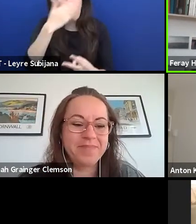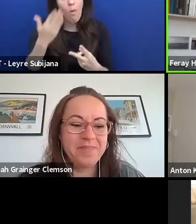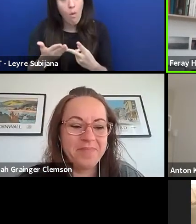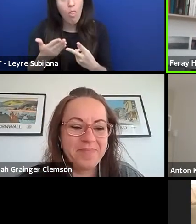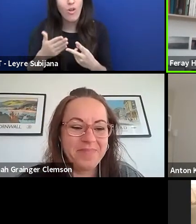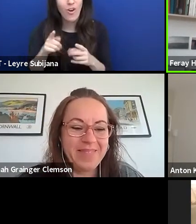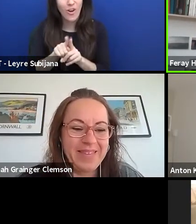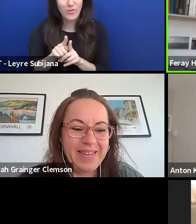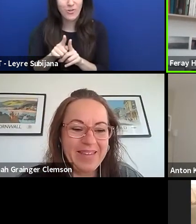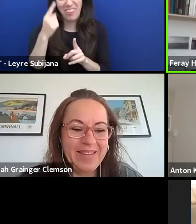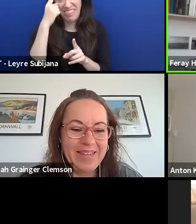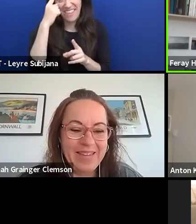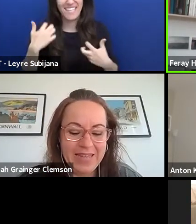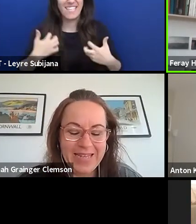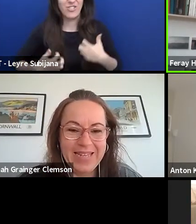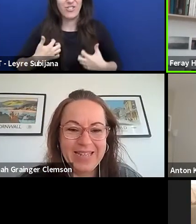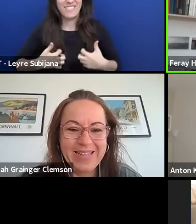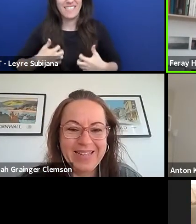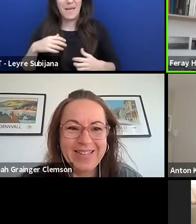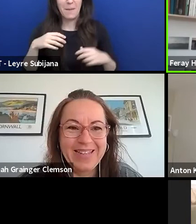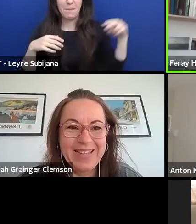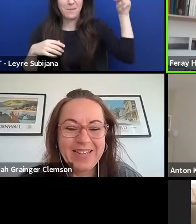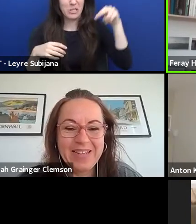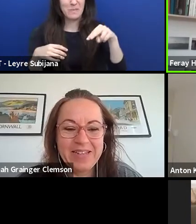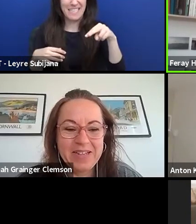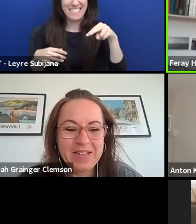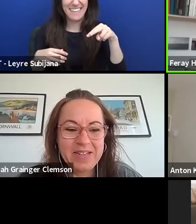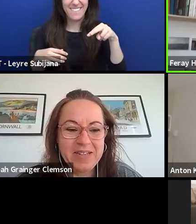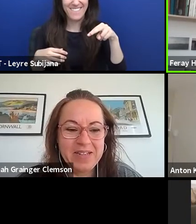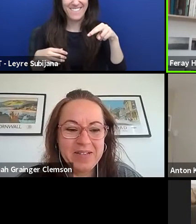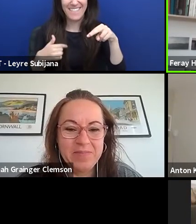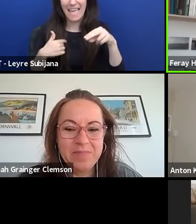And I know that we are running off time